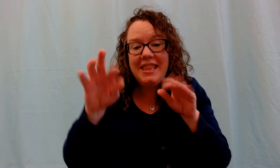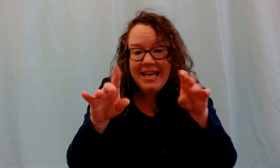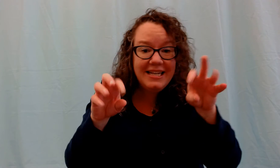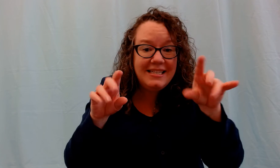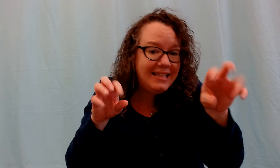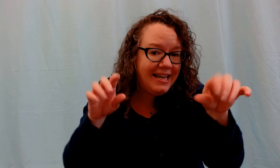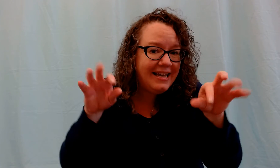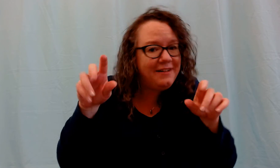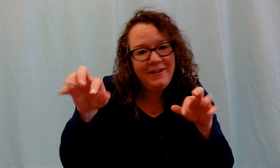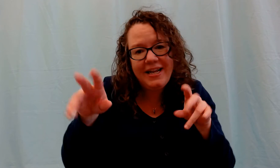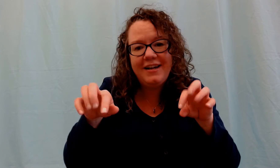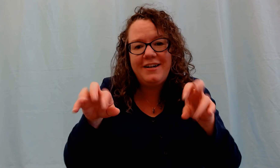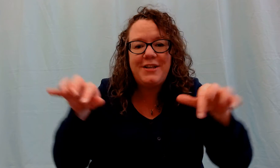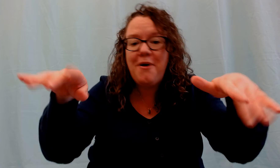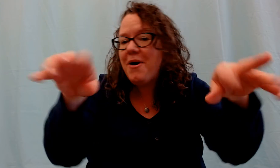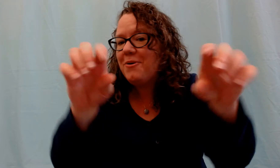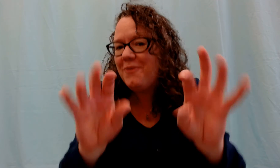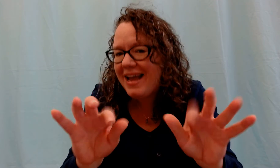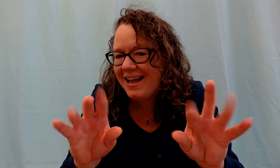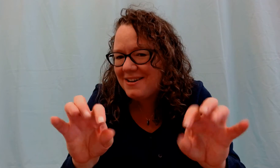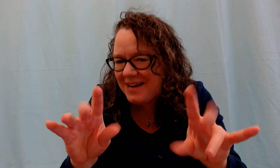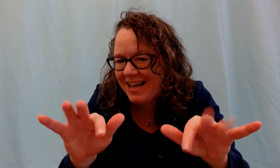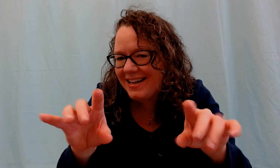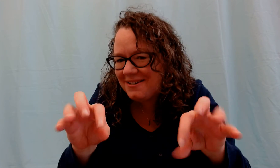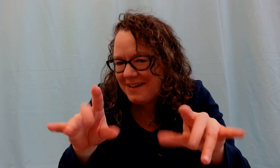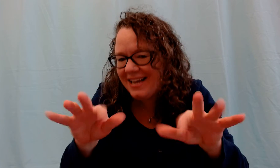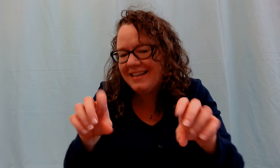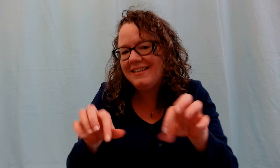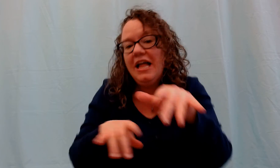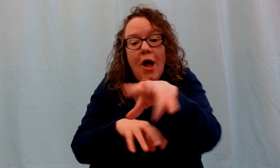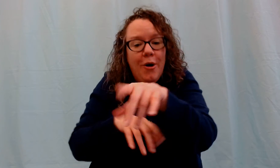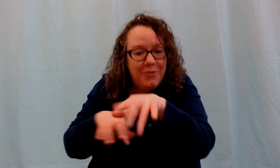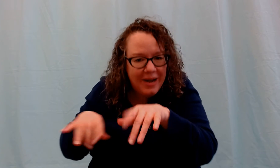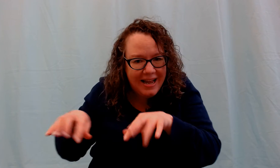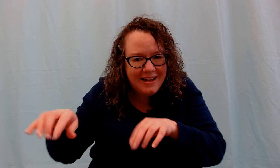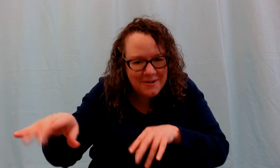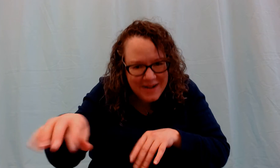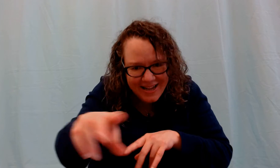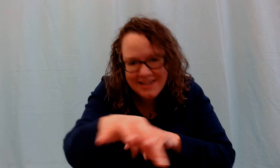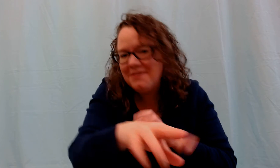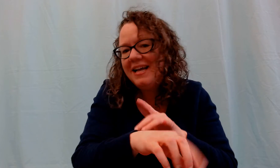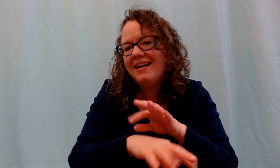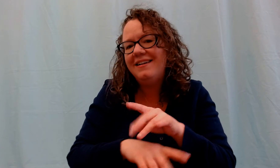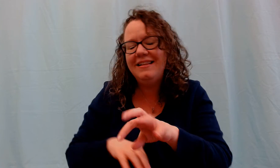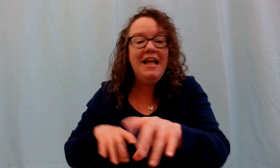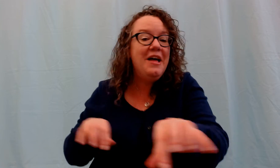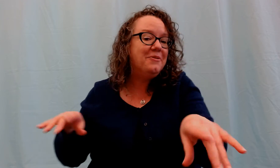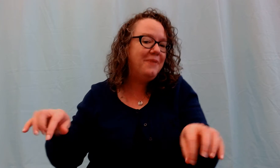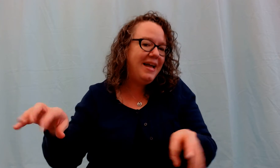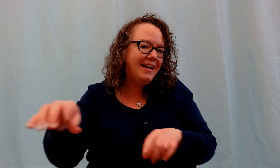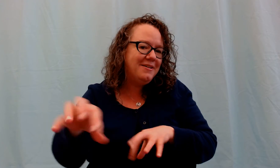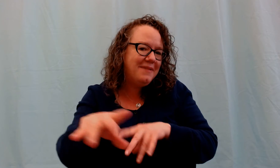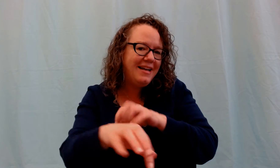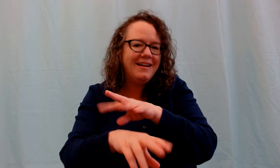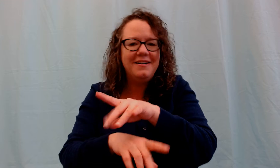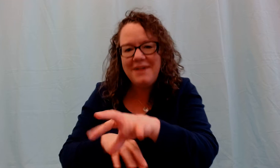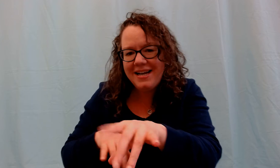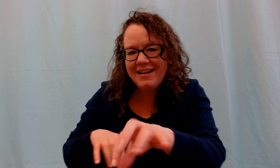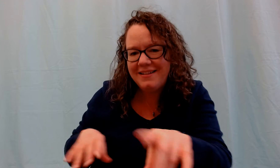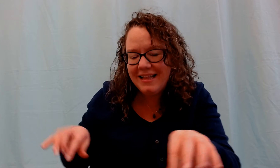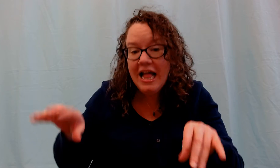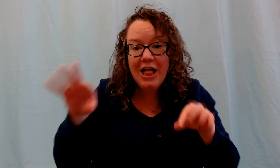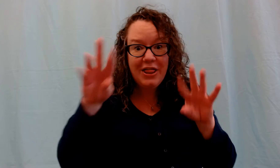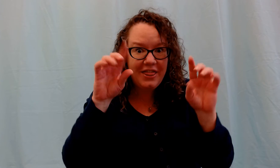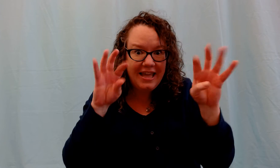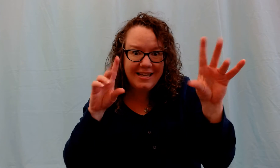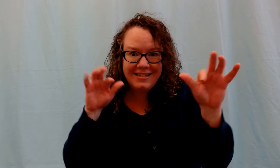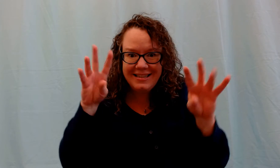#These little fingers go wiggle, wiggle, wiggle. Wiggle, wiggle, wiggle. Wiggle, wiggle, wiggle. These#